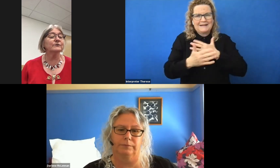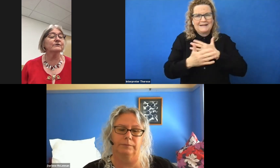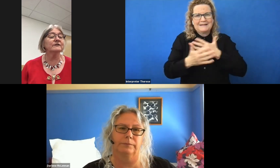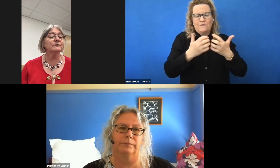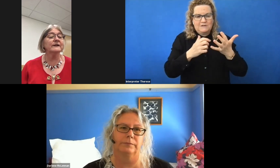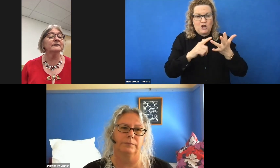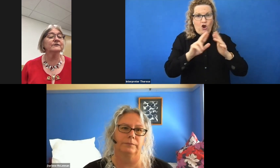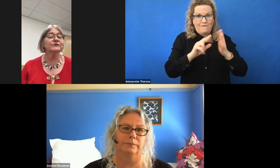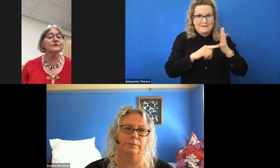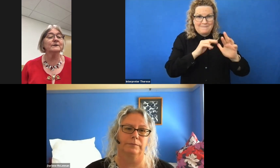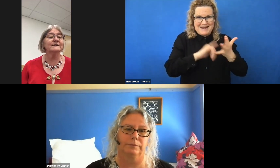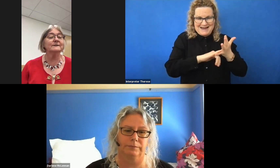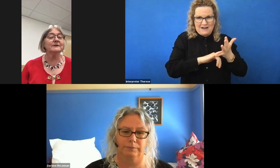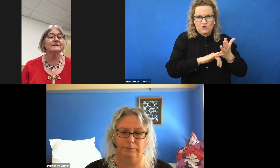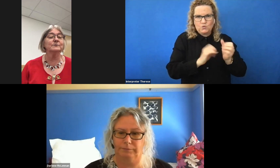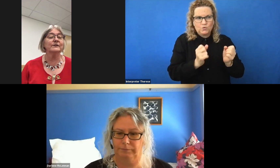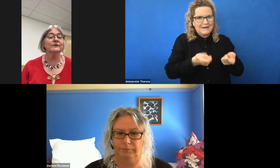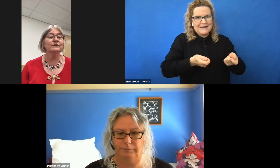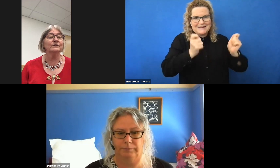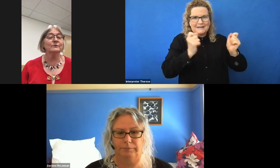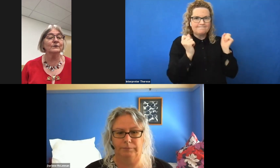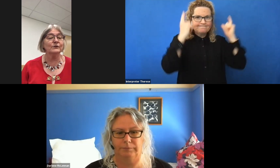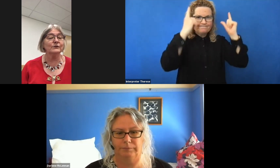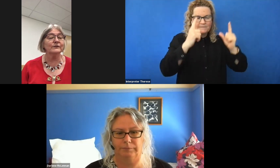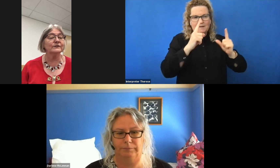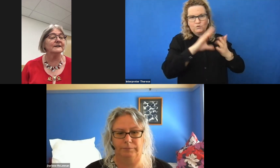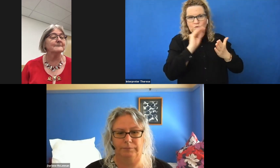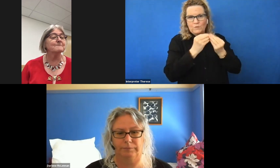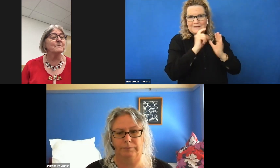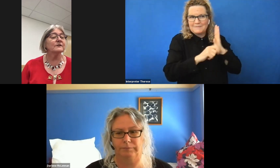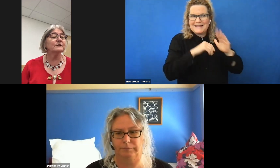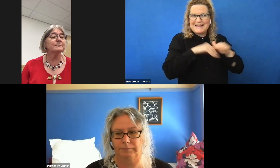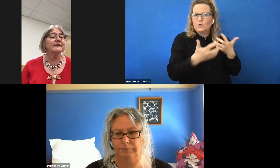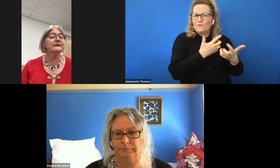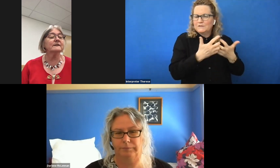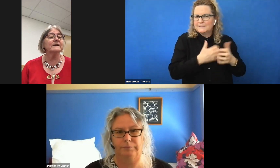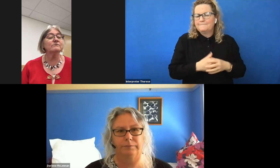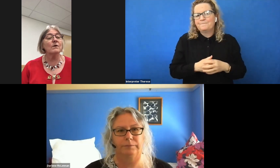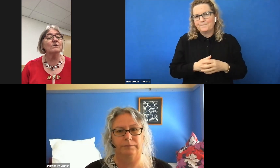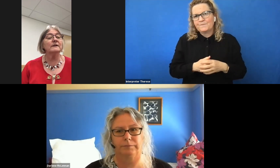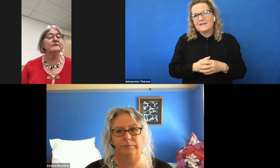increase awareness for students with disabilities within university. She has played a key role in